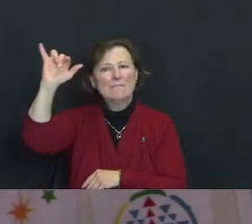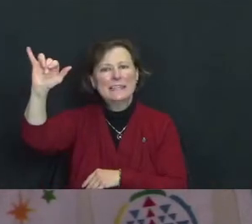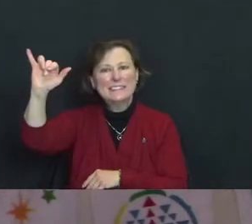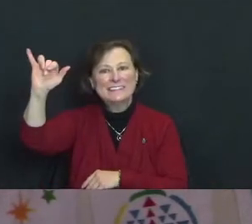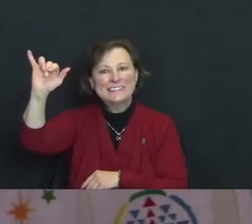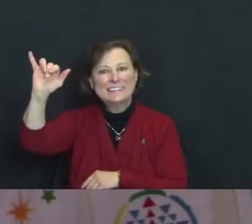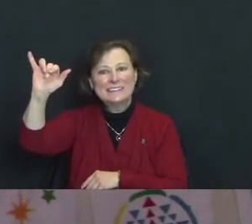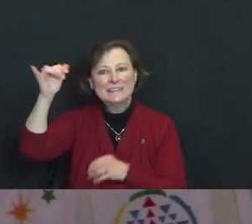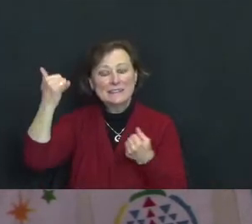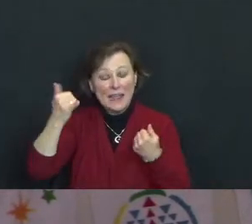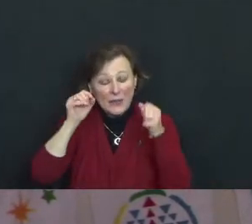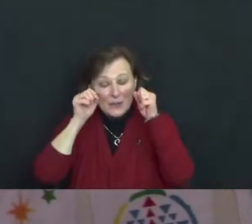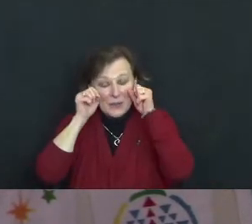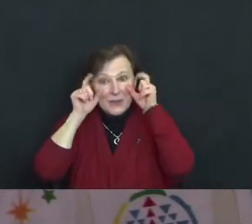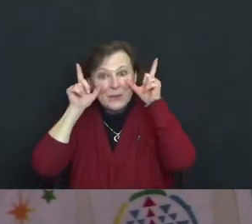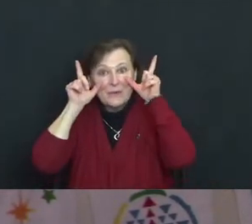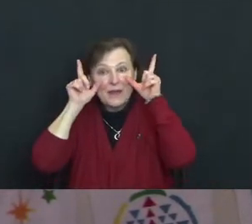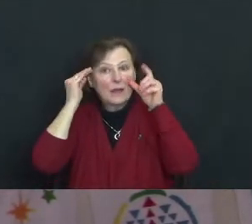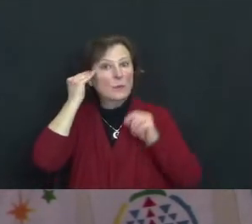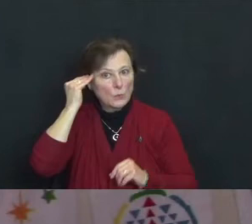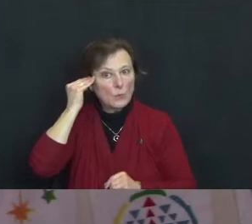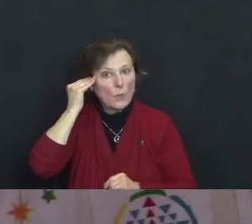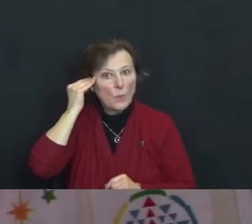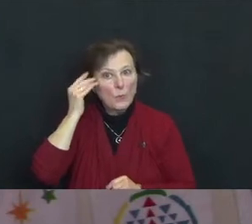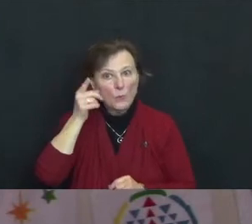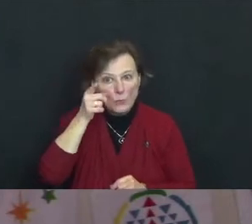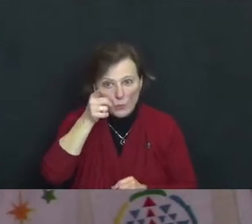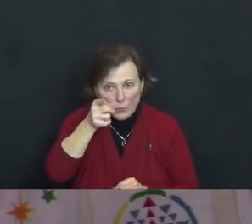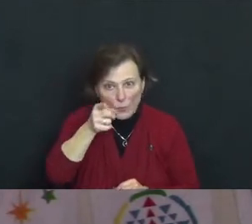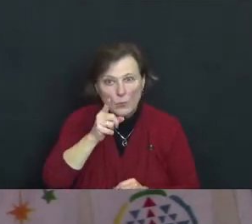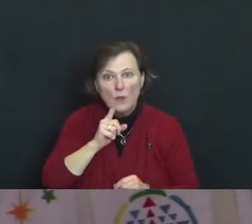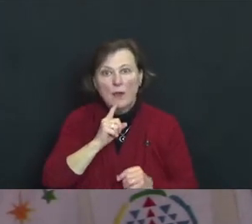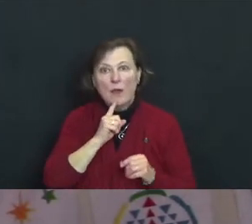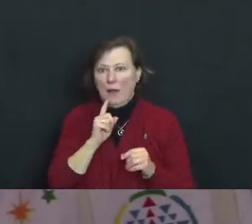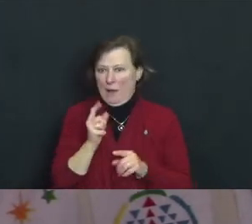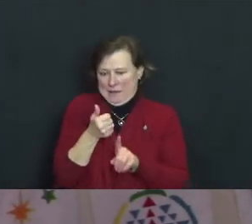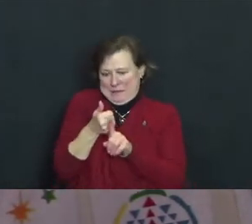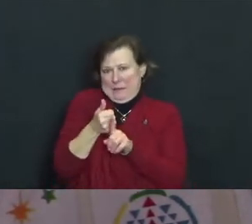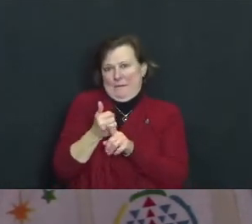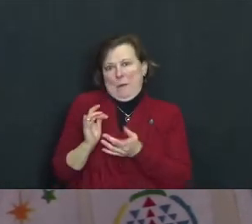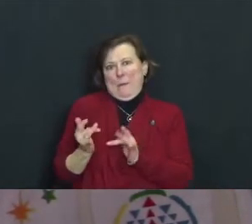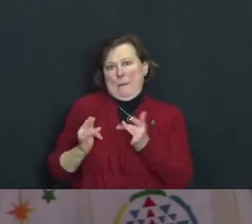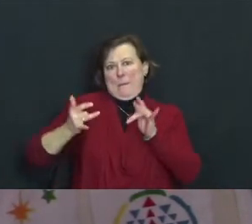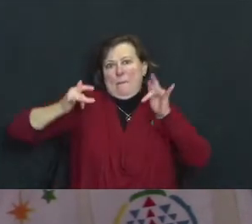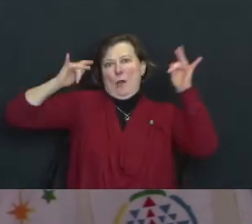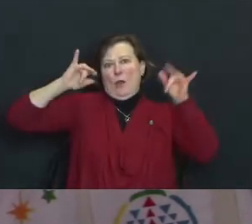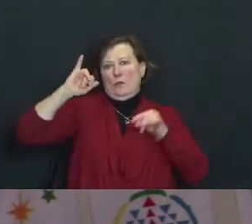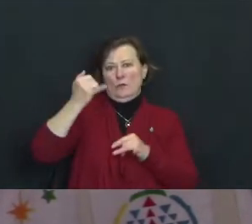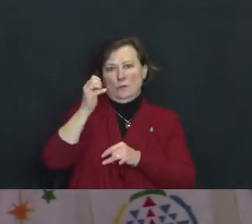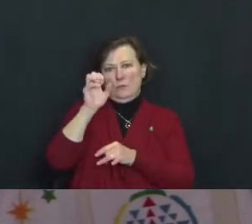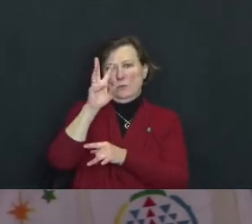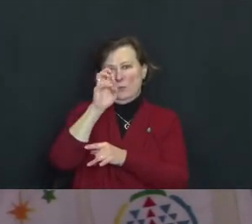Now open your eyes, and know that you are a sparkling jewel in Indra's net, as is every